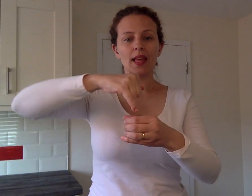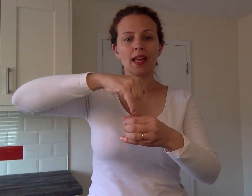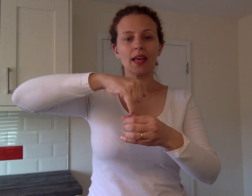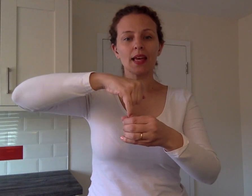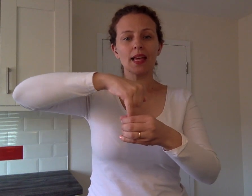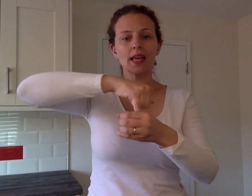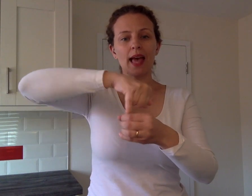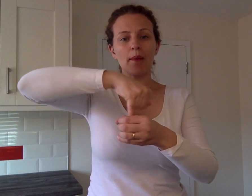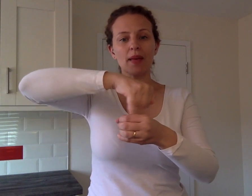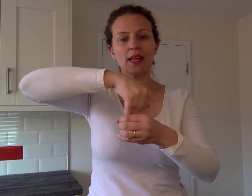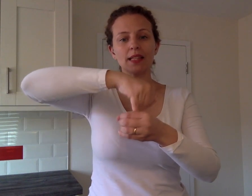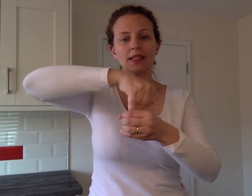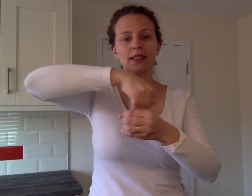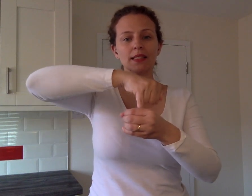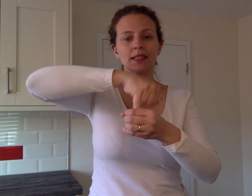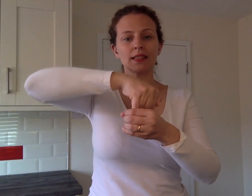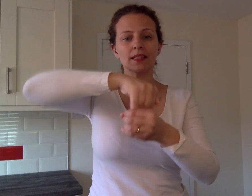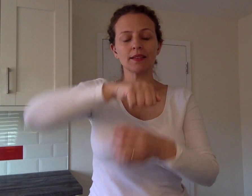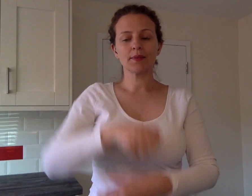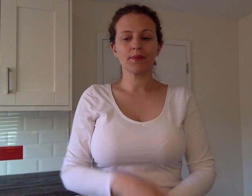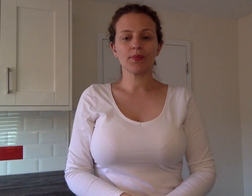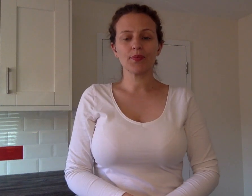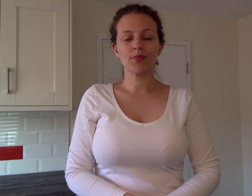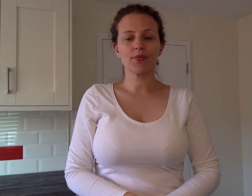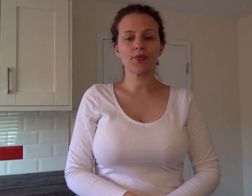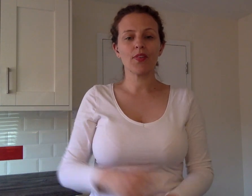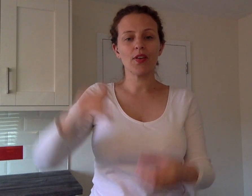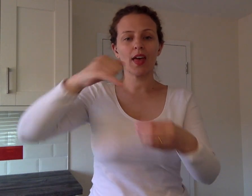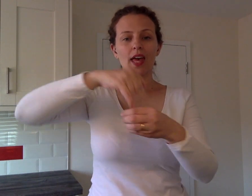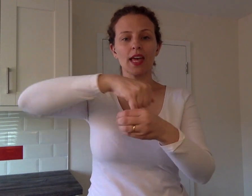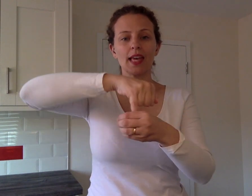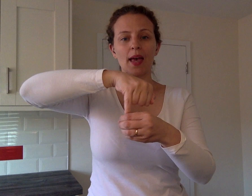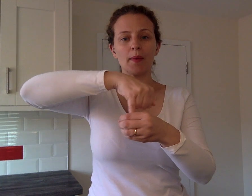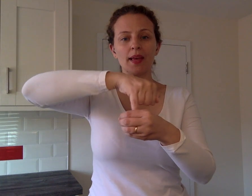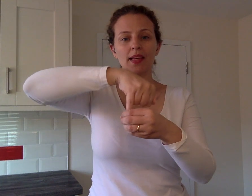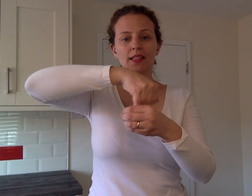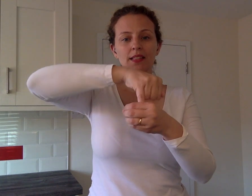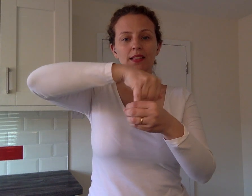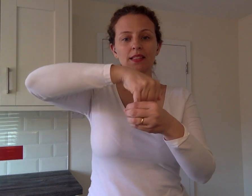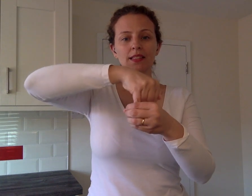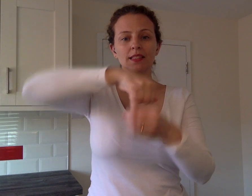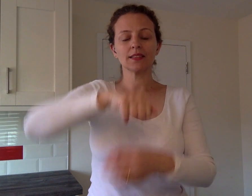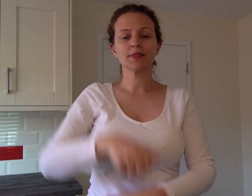CHEMIST